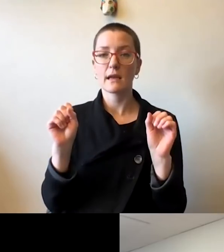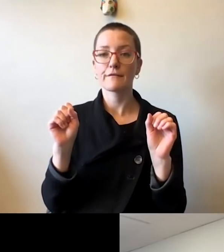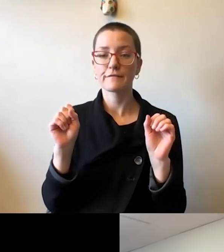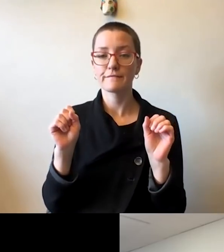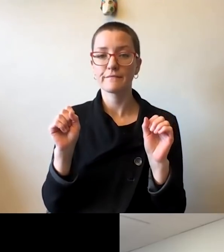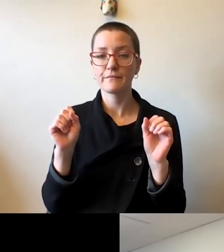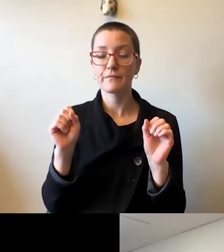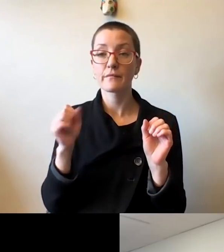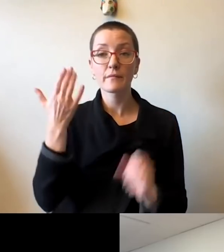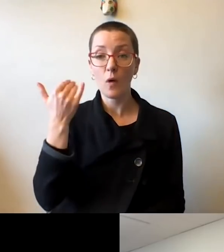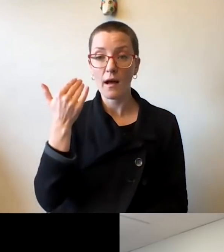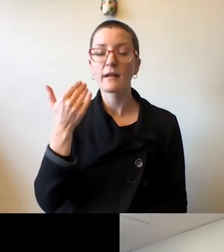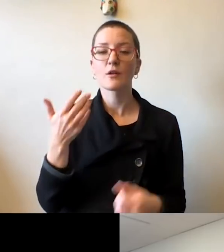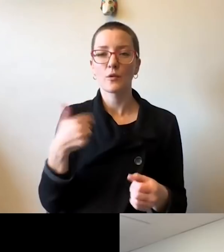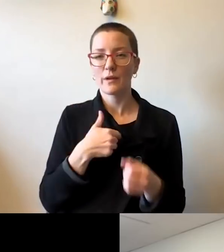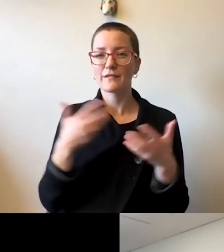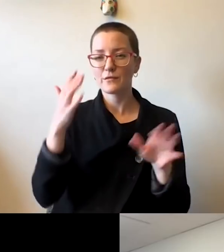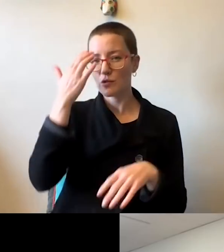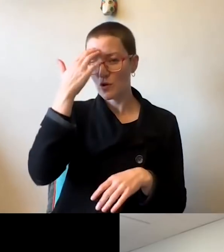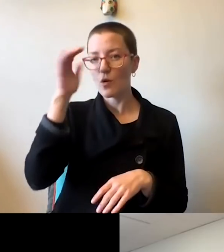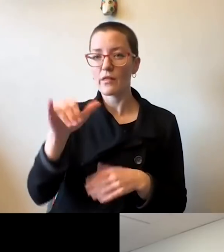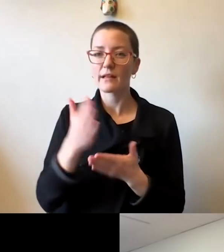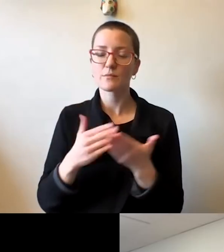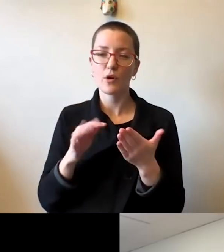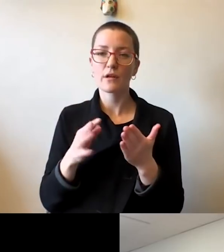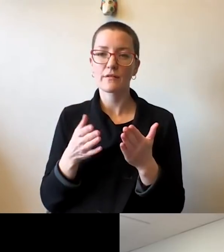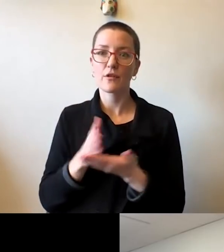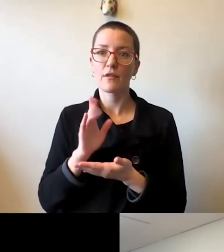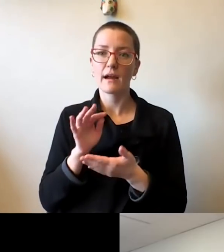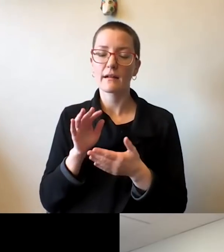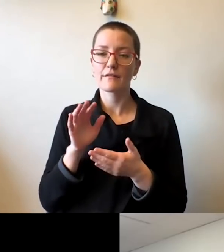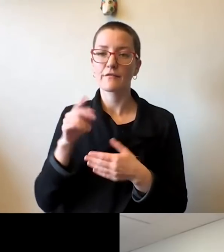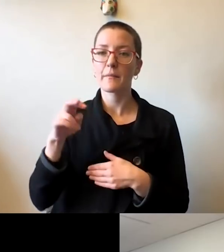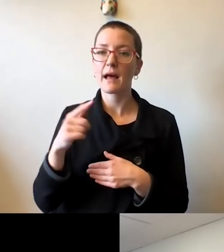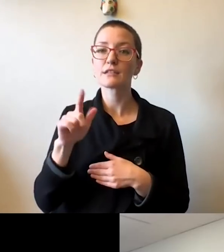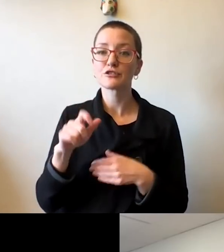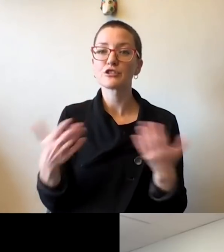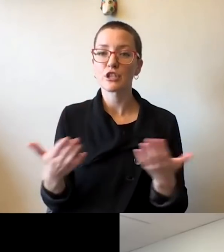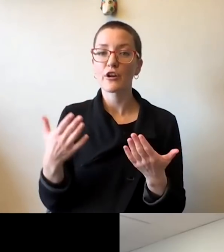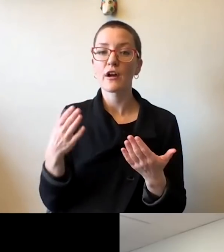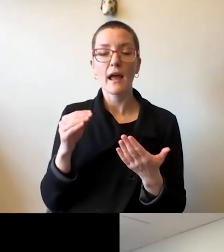Because we know that that's part of the rite of passage. And there's something that is critically important